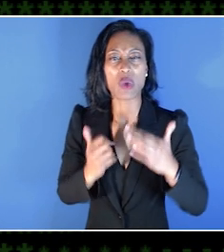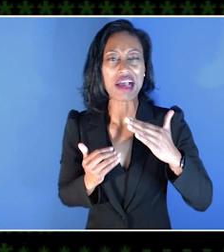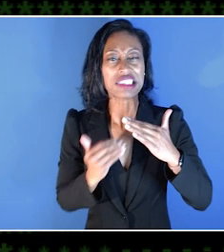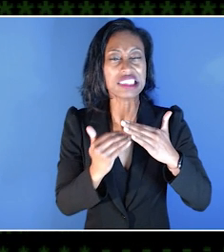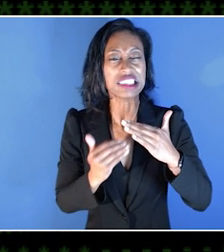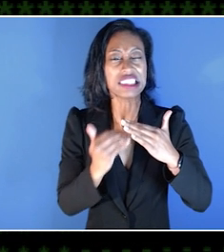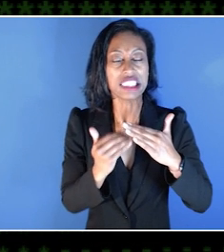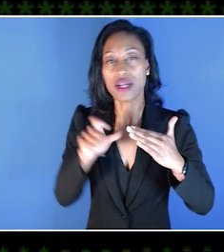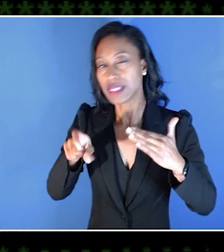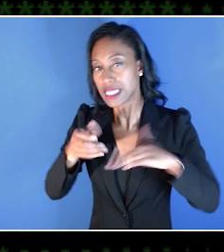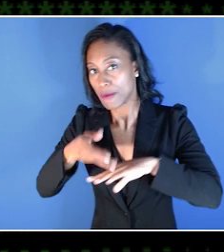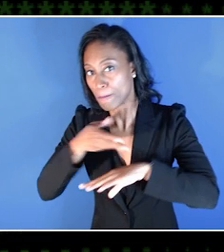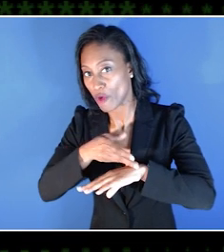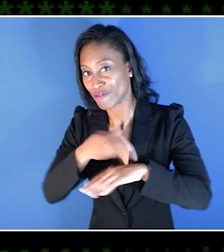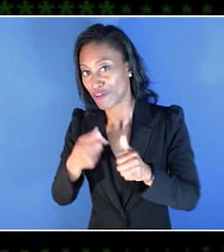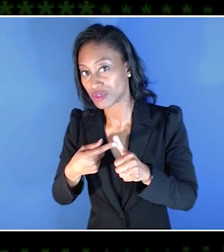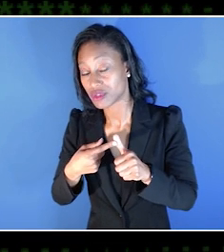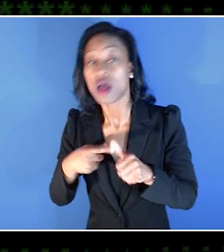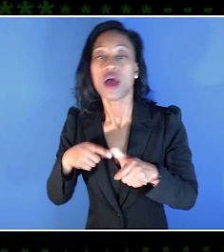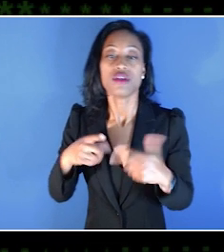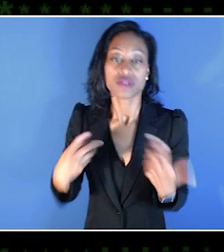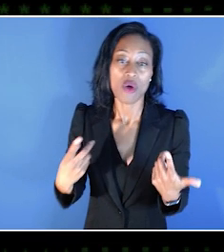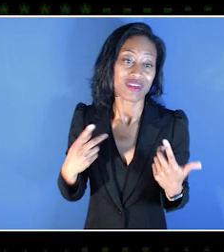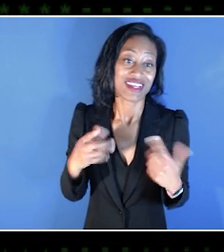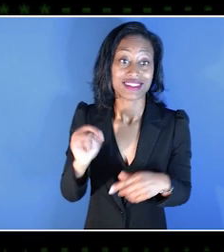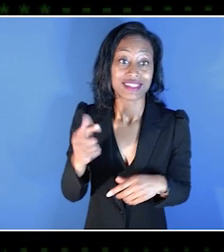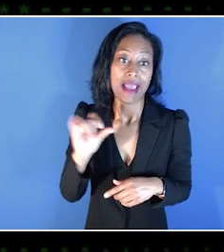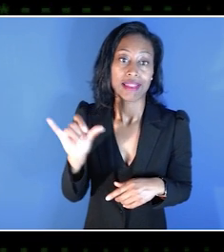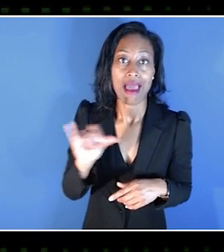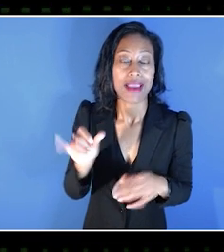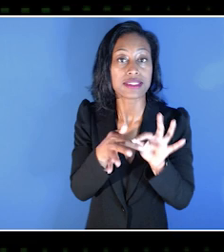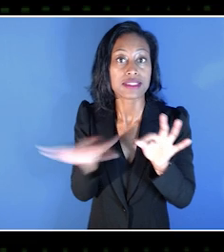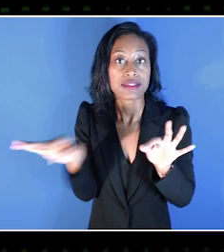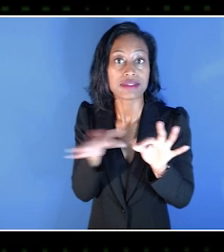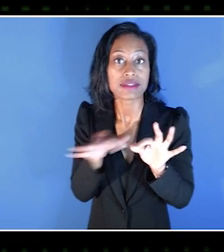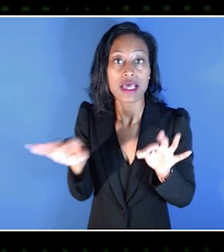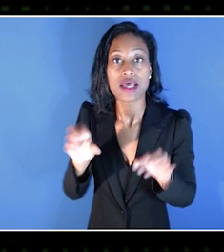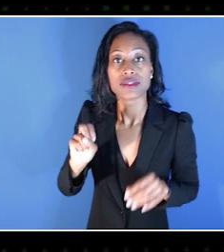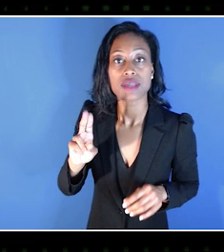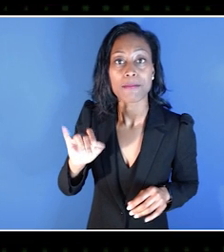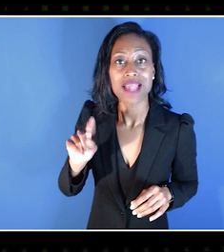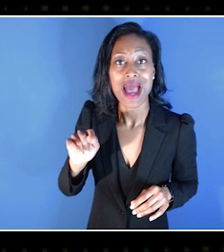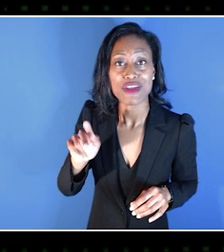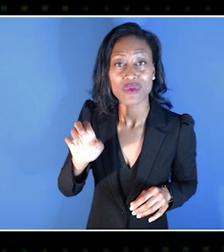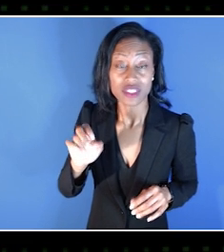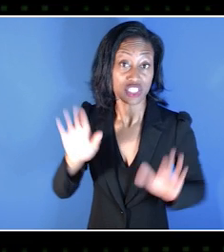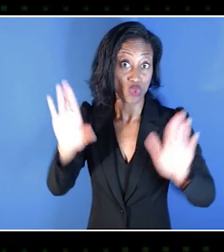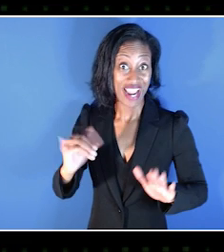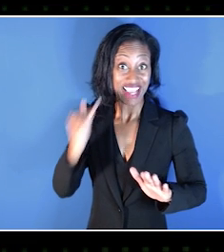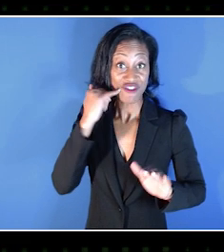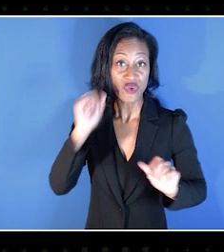And so examples of a tag is like subtitles. Subtitles are great, but only if you can actually see them.